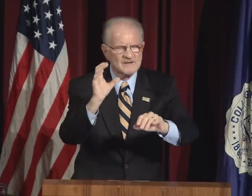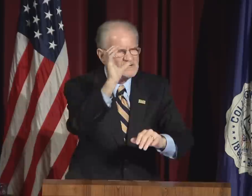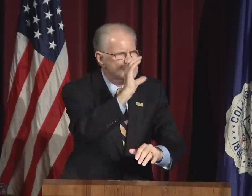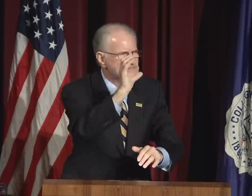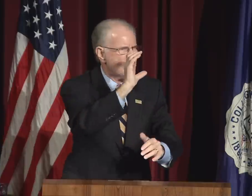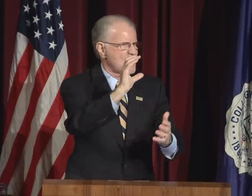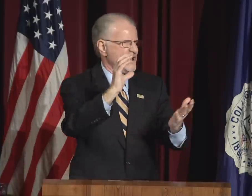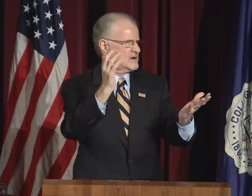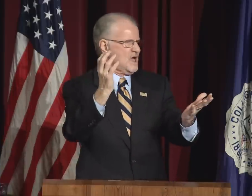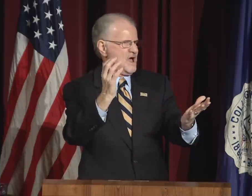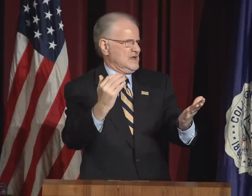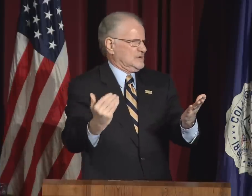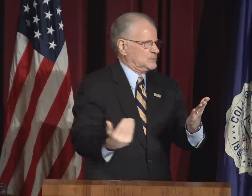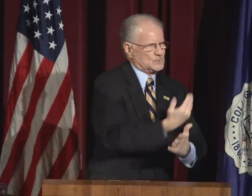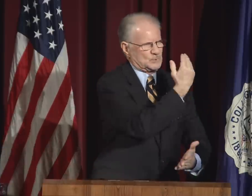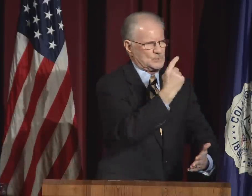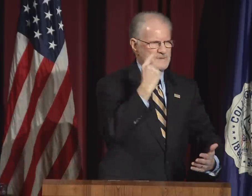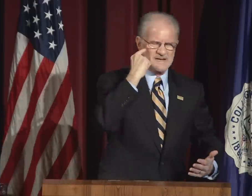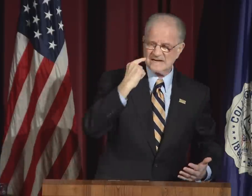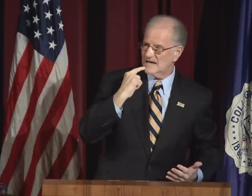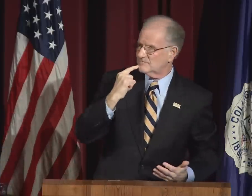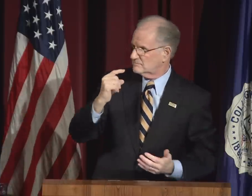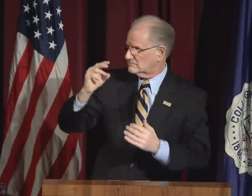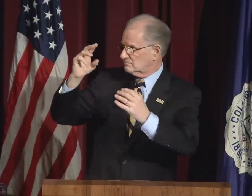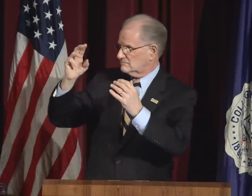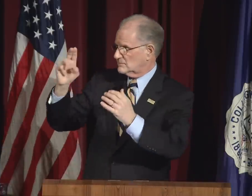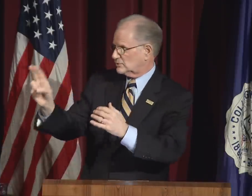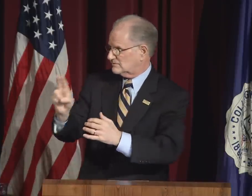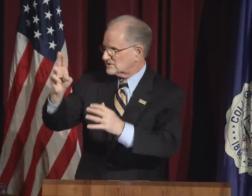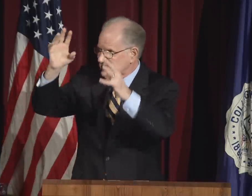We changed the world.